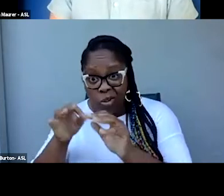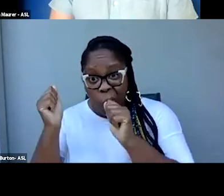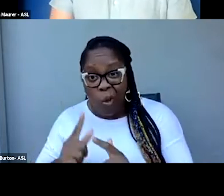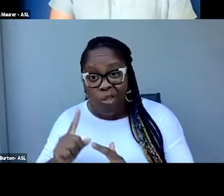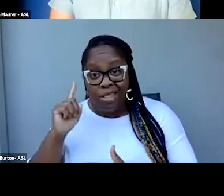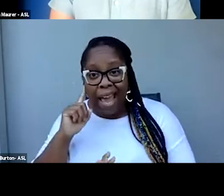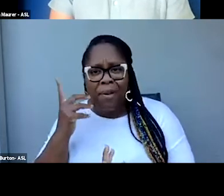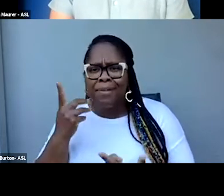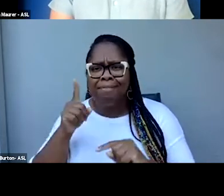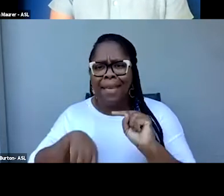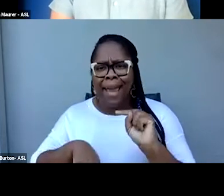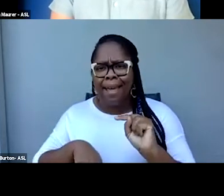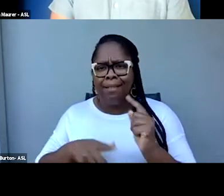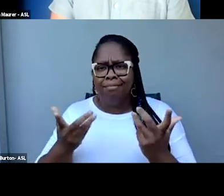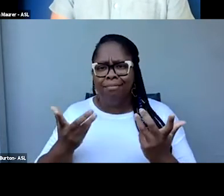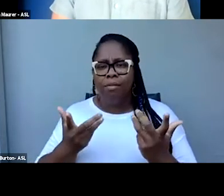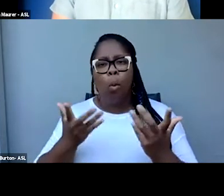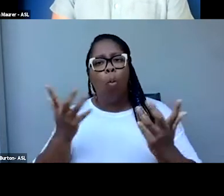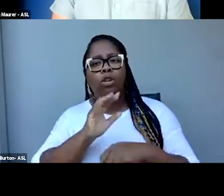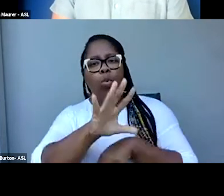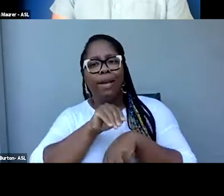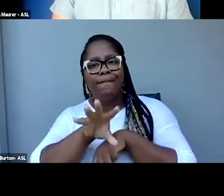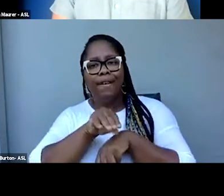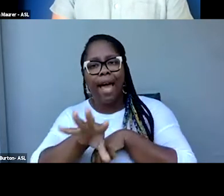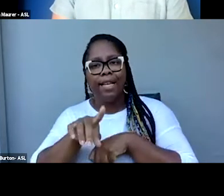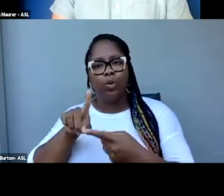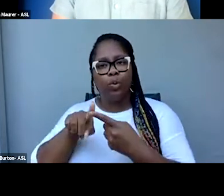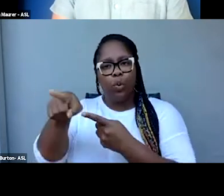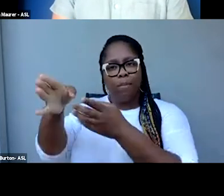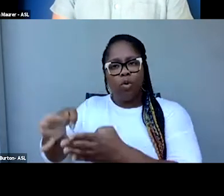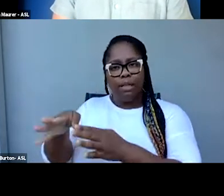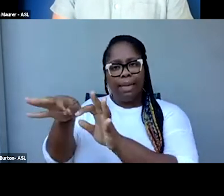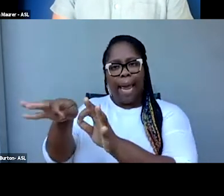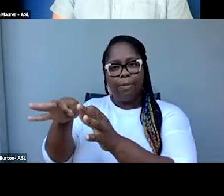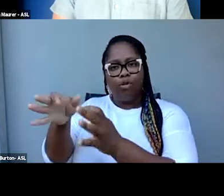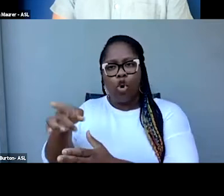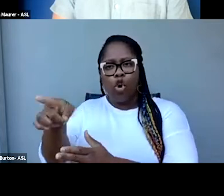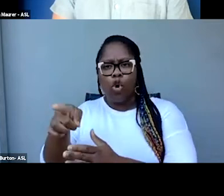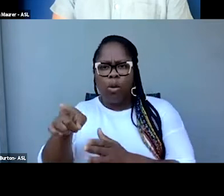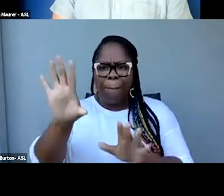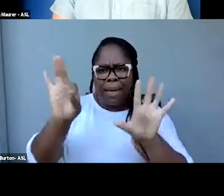And what advice would you give a captioner for choosing which sounds to prioritize